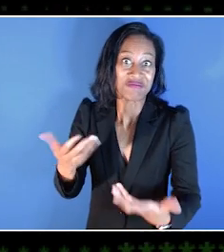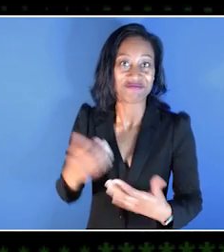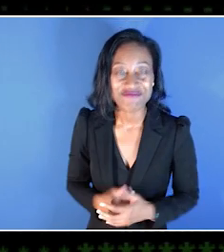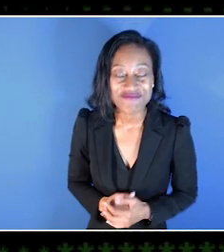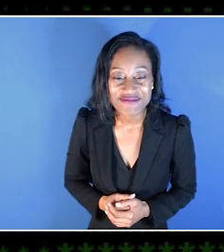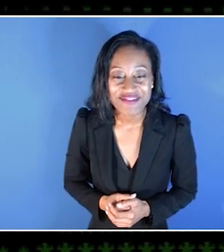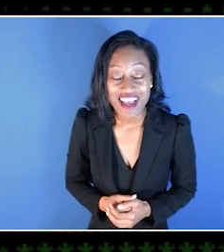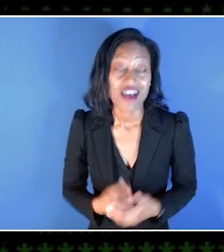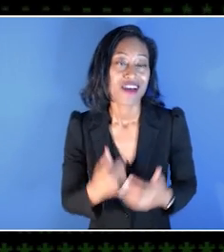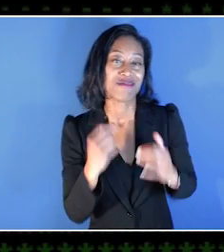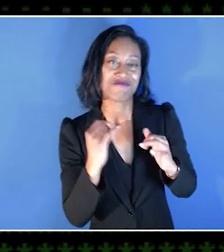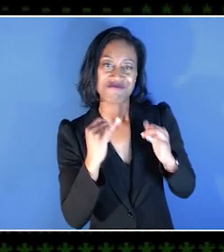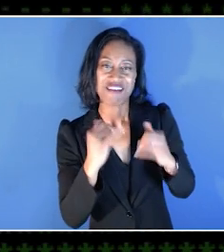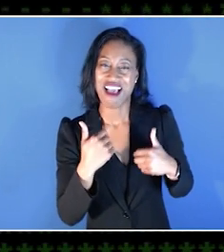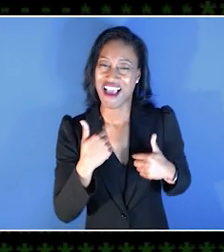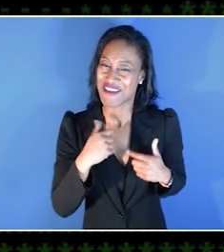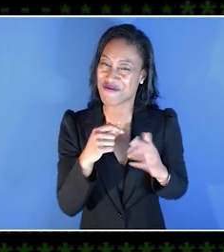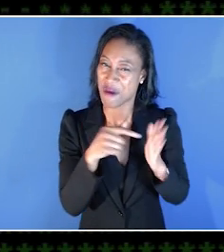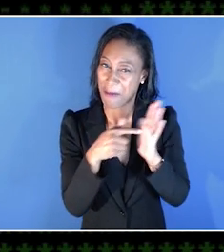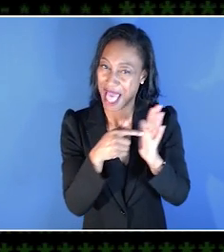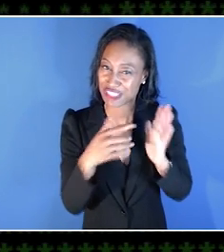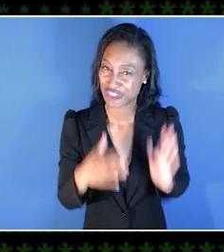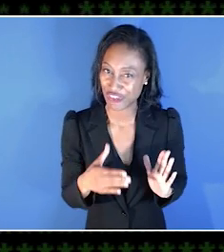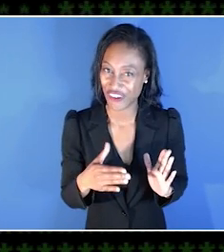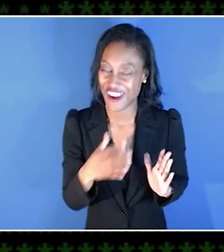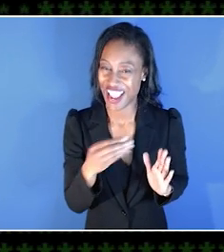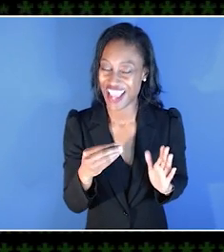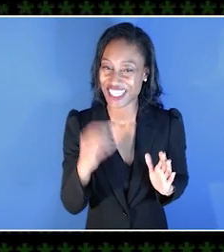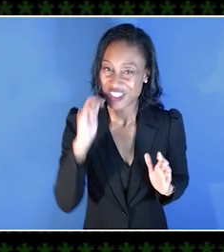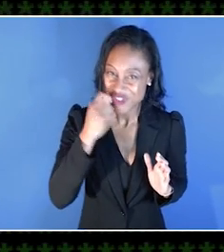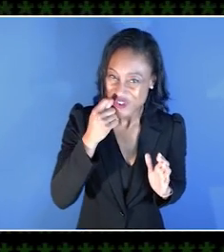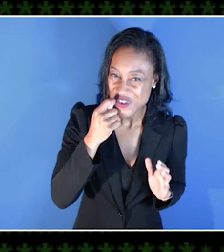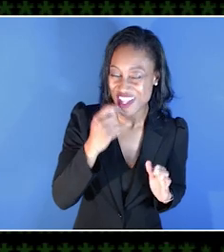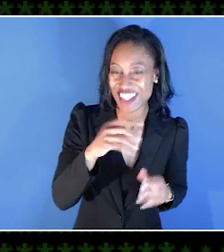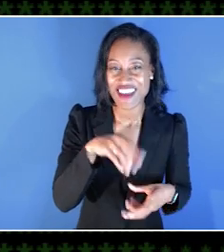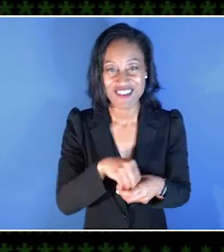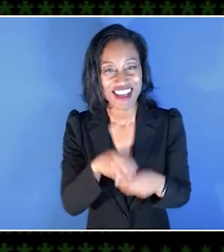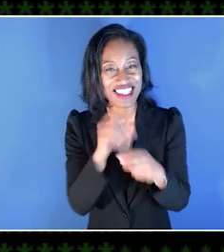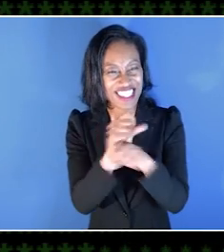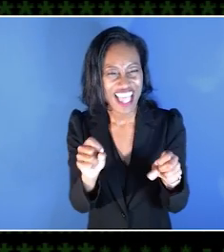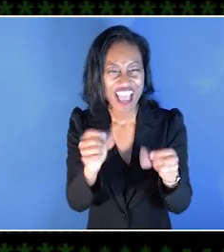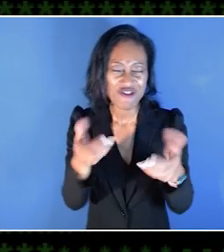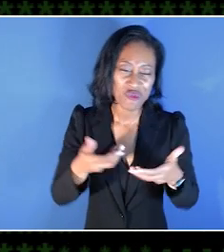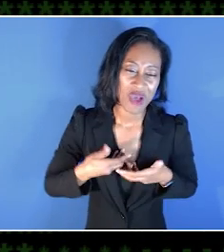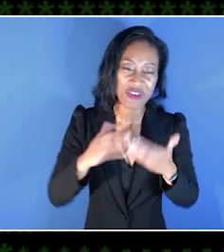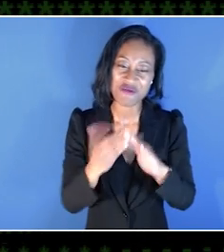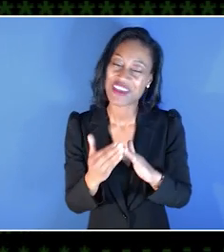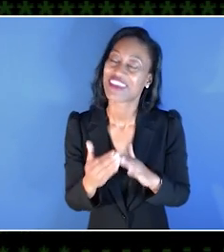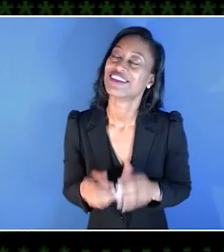As a fellow Ambassador myself, I definitely understand, like how cool it can be, just to be a part of a very safe and welcoming community.